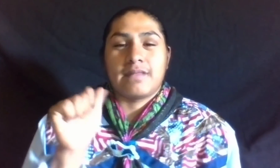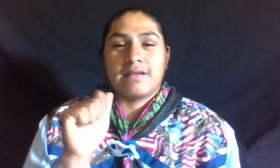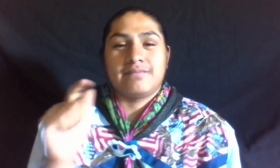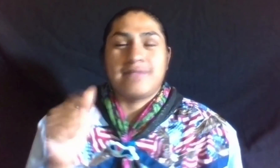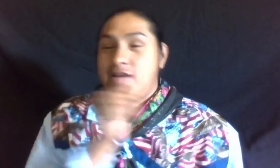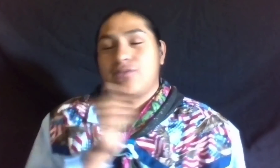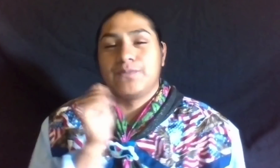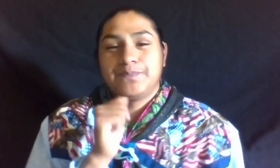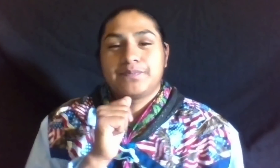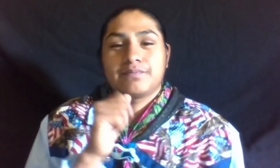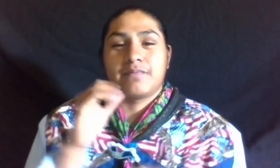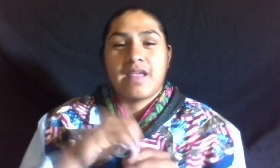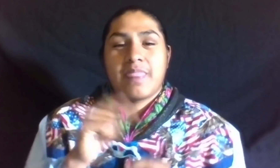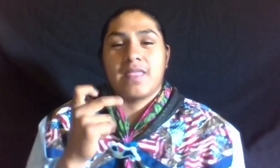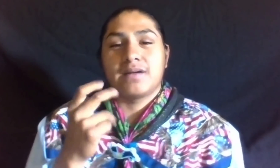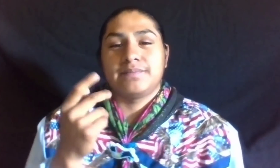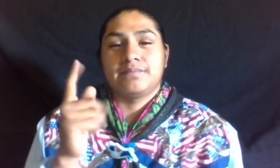IN THE TOHONO O’ODHAM NATION.